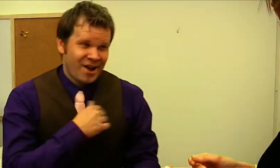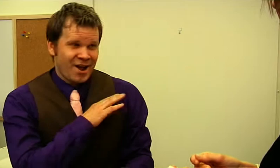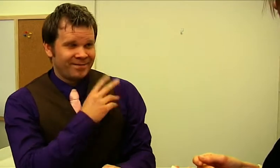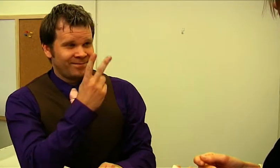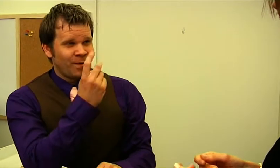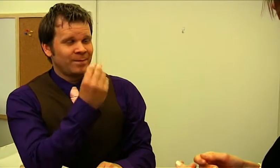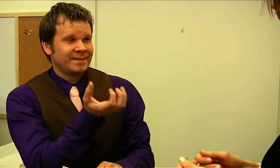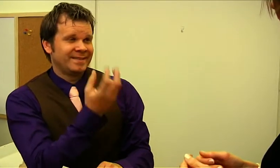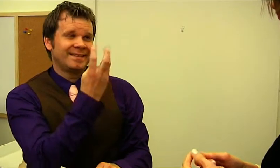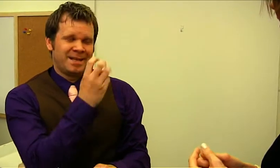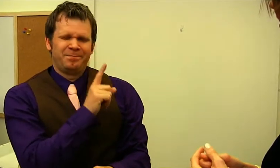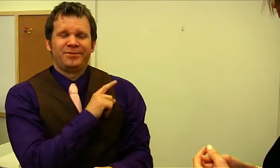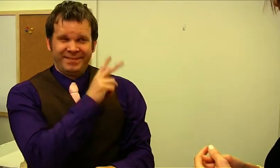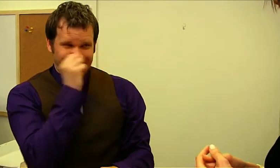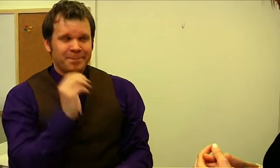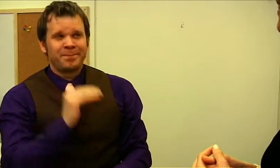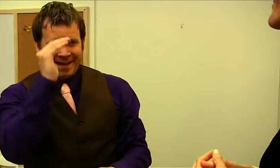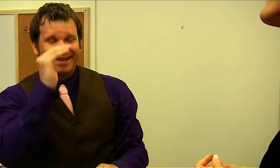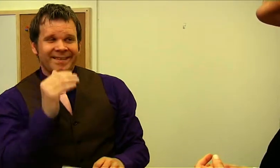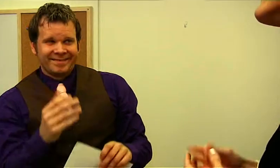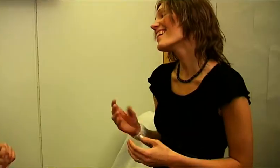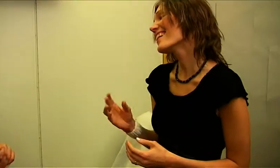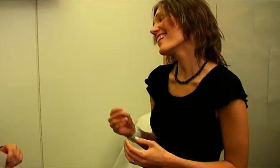My Volvo C30 is much faster. - Yes.